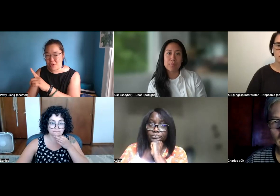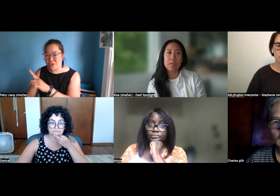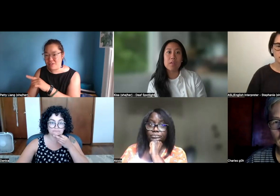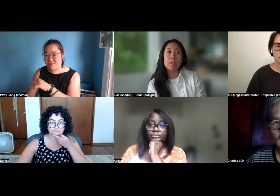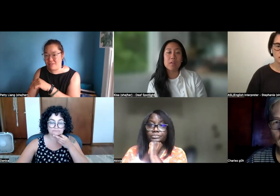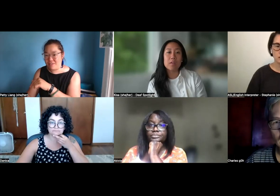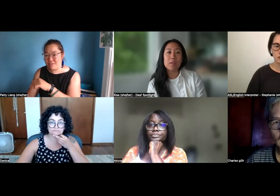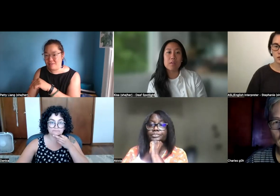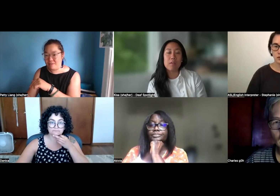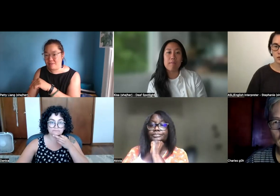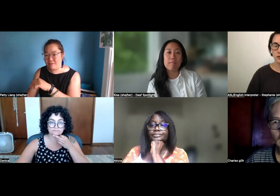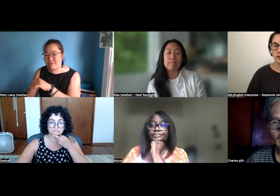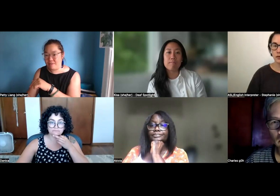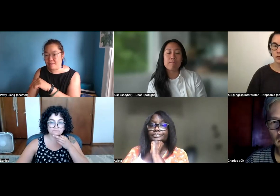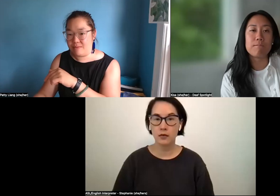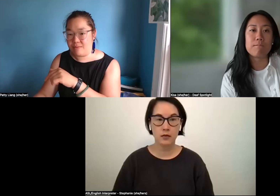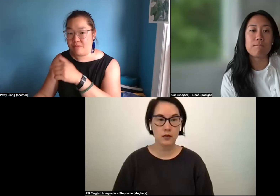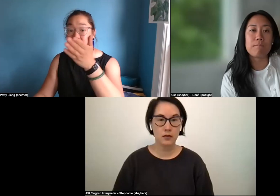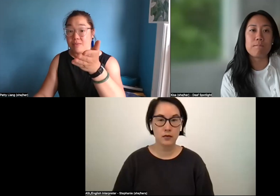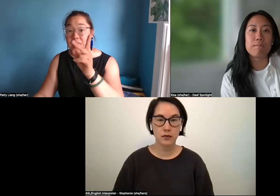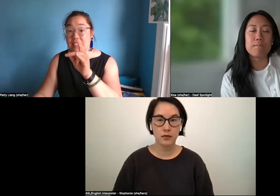Okay. Hold on and we just need to pull up the interpreter for Kisa.